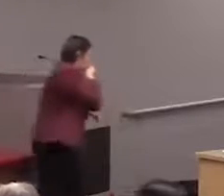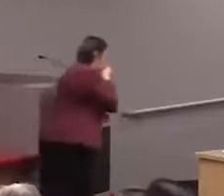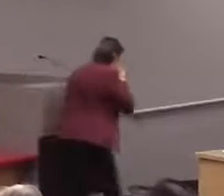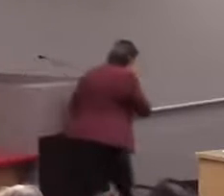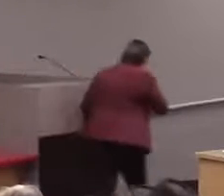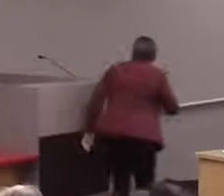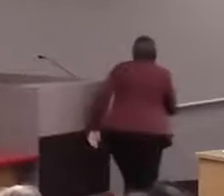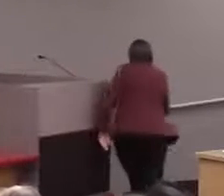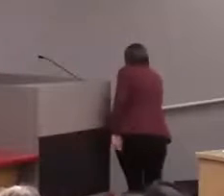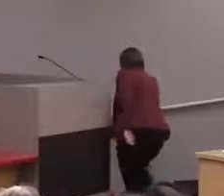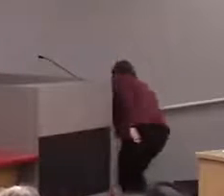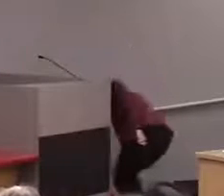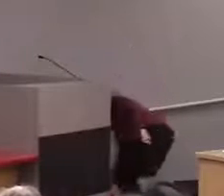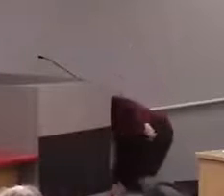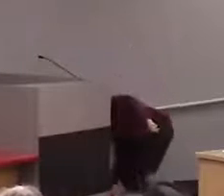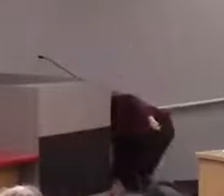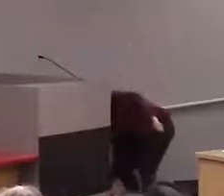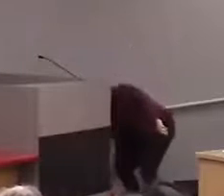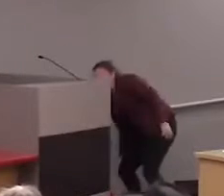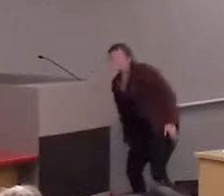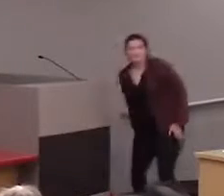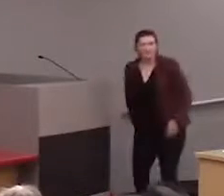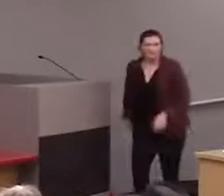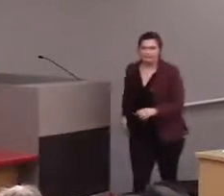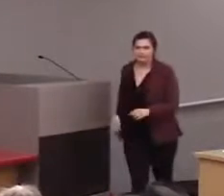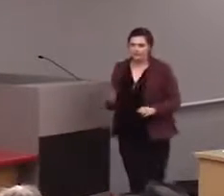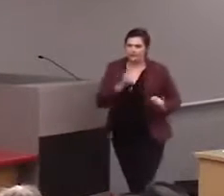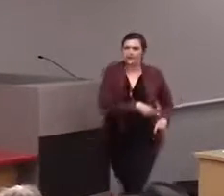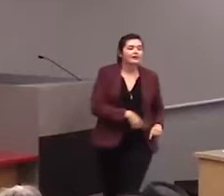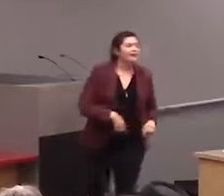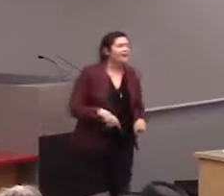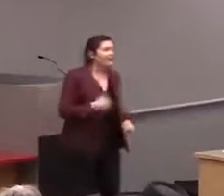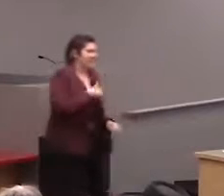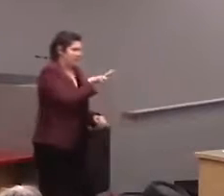It is 3D, we have an expert model maker who designs